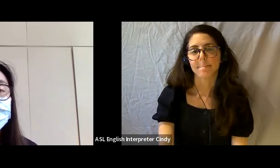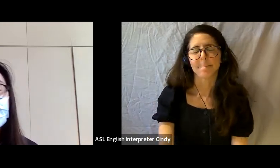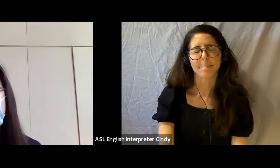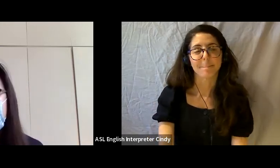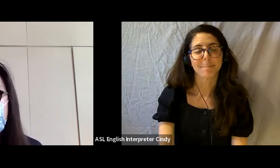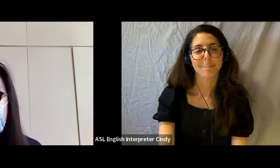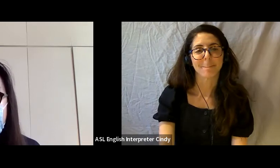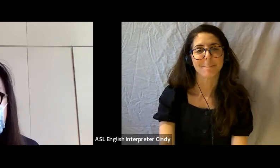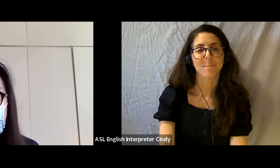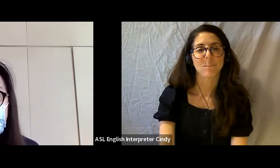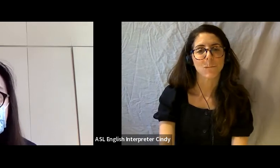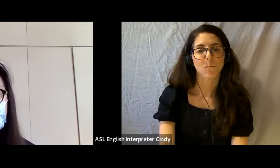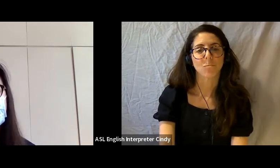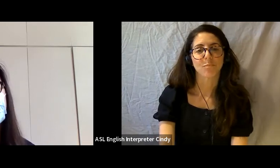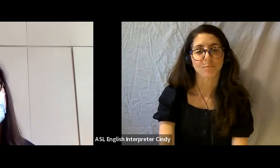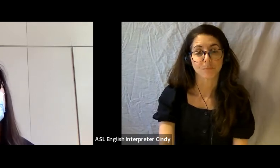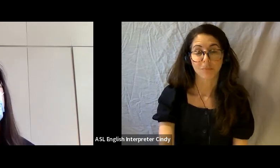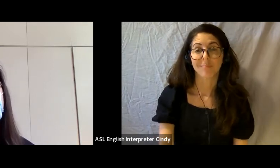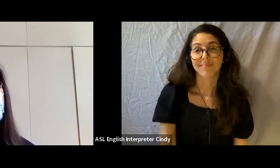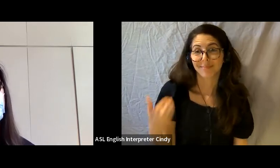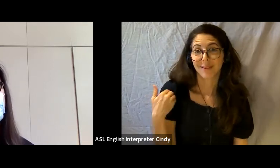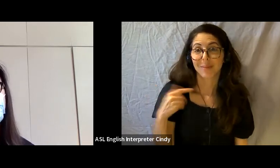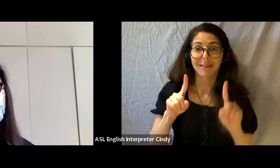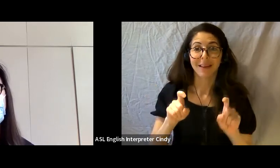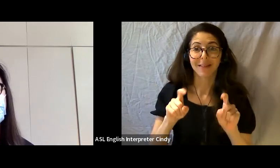Something that we've been piloting recently are zoom led tours